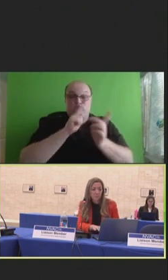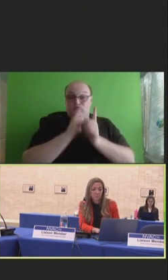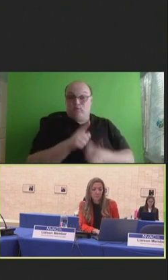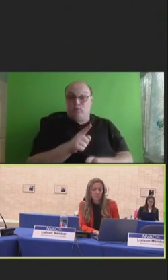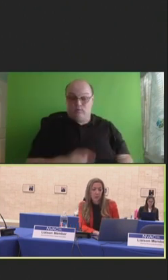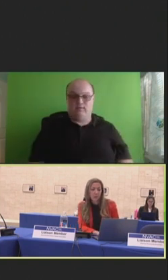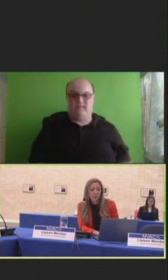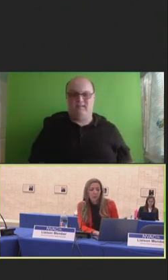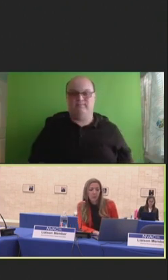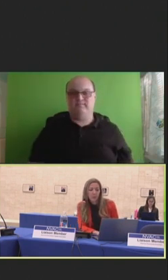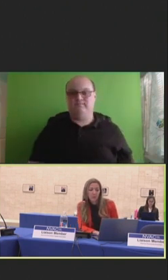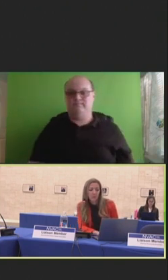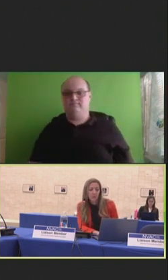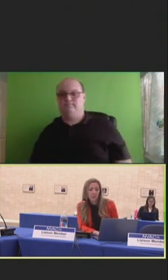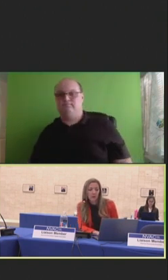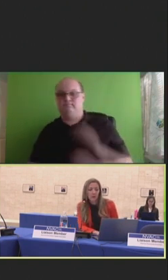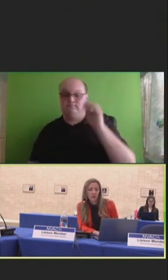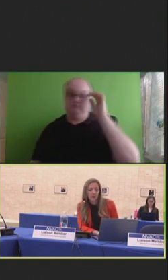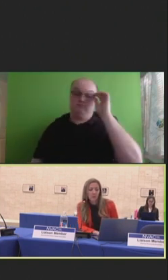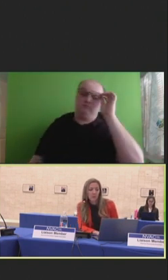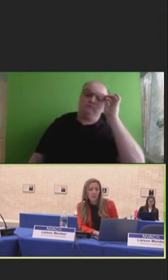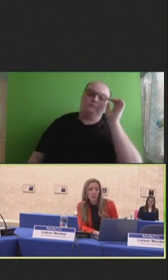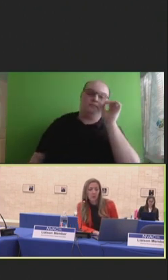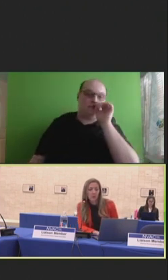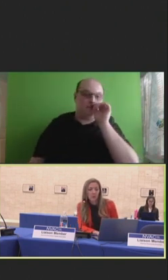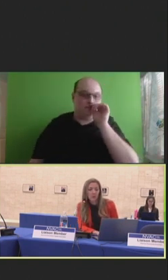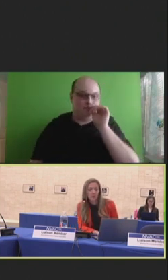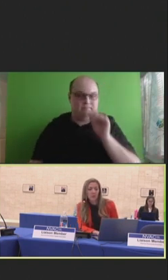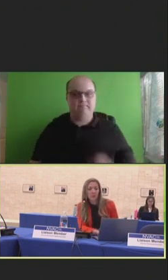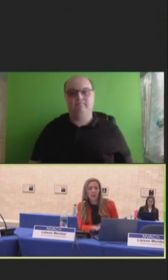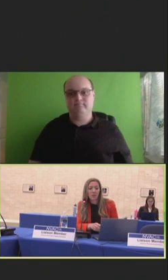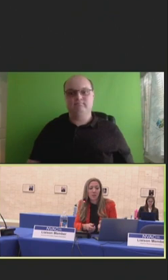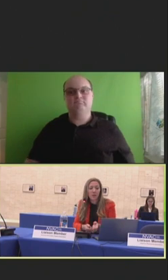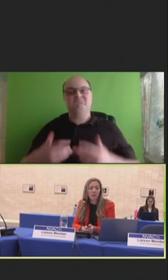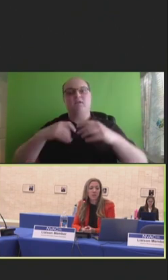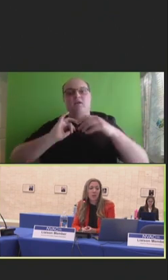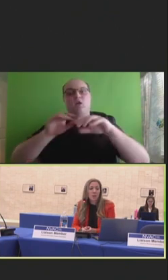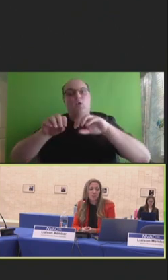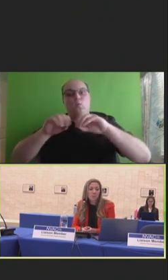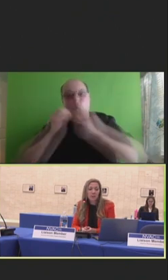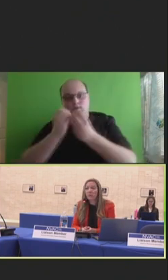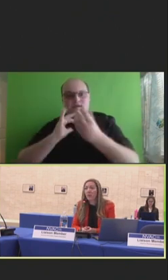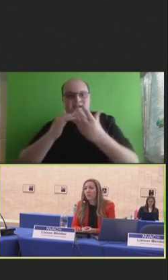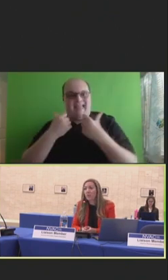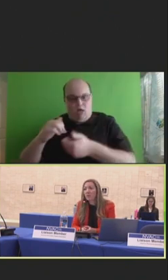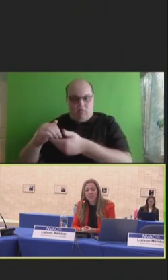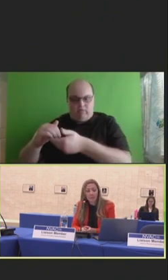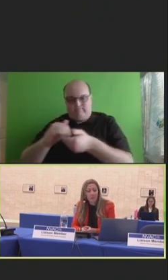Next, we know that large provider organizations and health pairs would benefit from a standardized